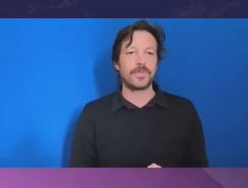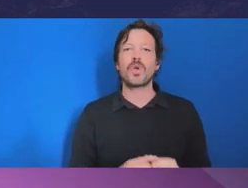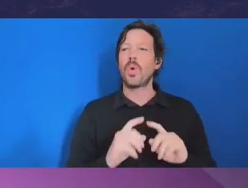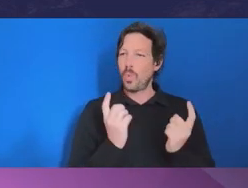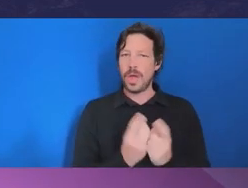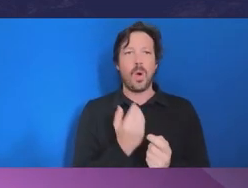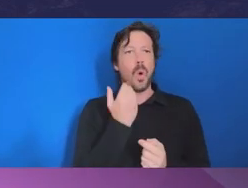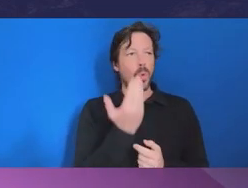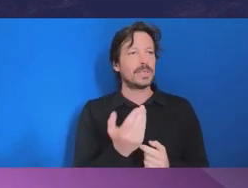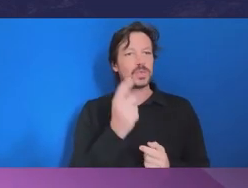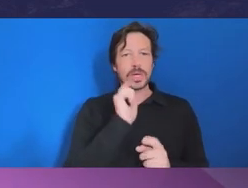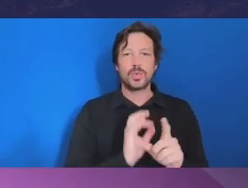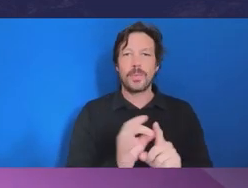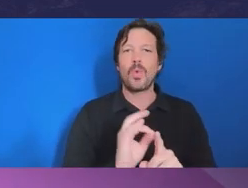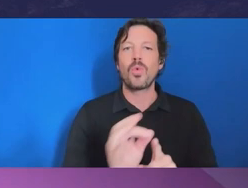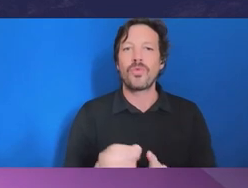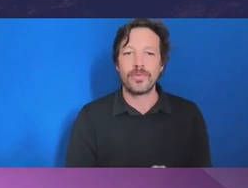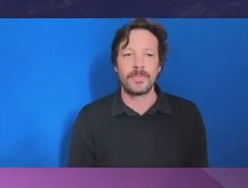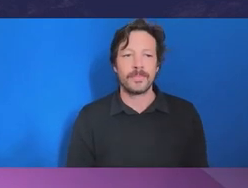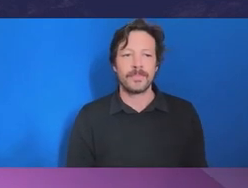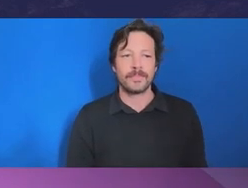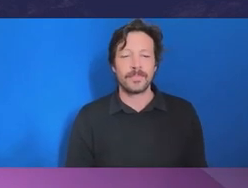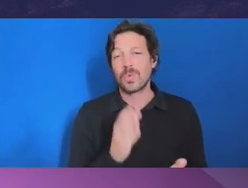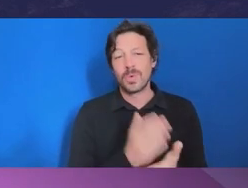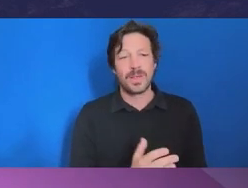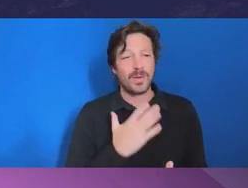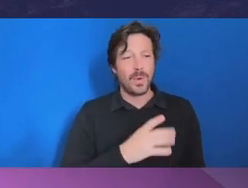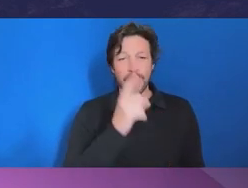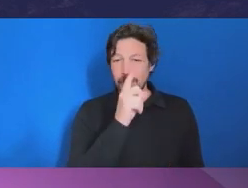and we're just looking for people, you know, open and inquiring minds